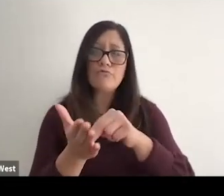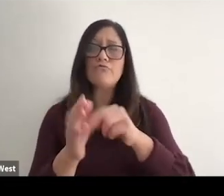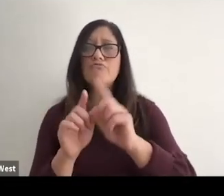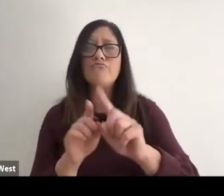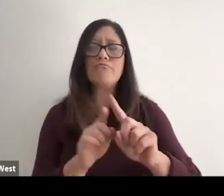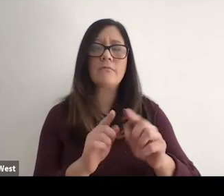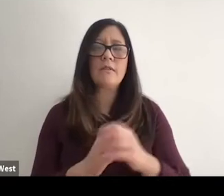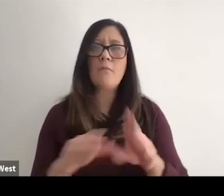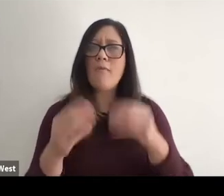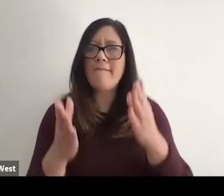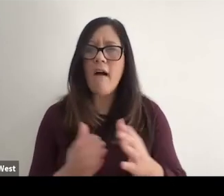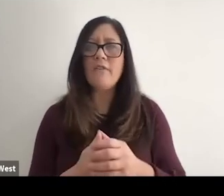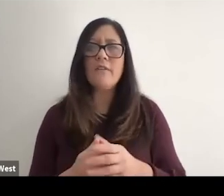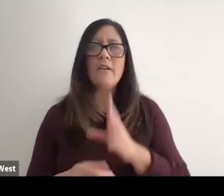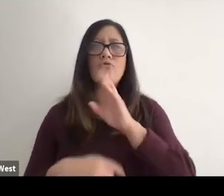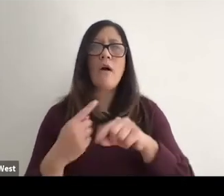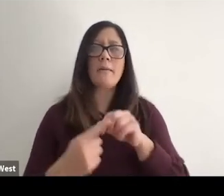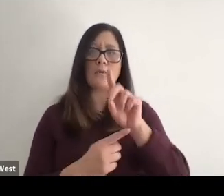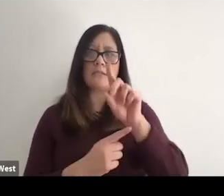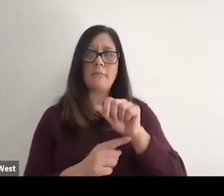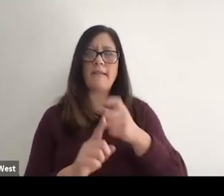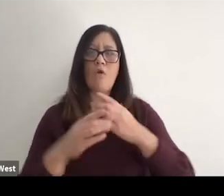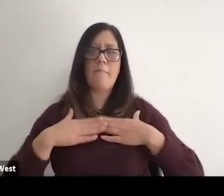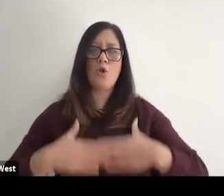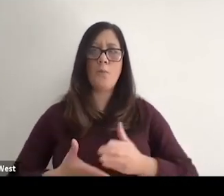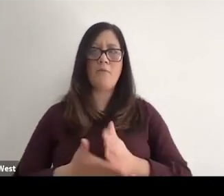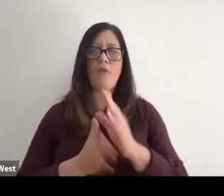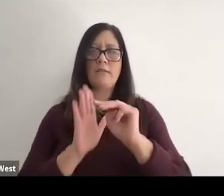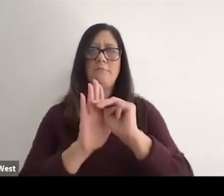talking about disability from the human rights model from the beginning.